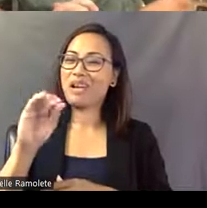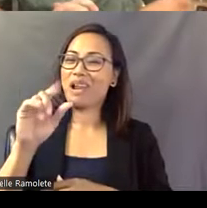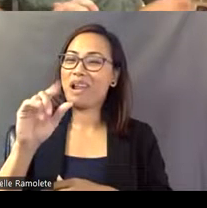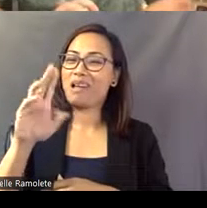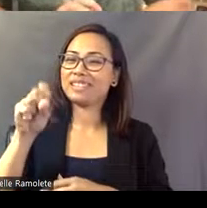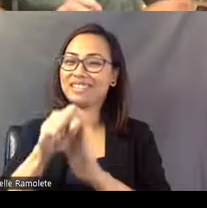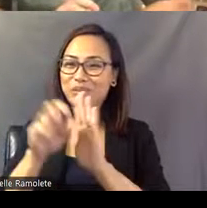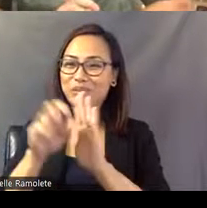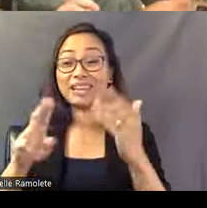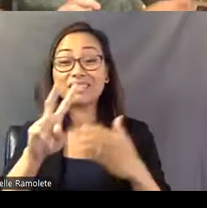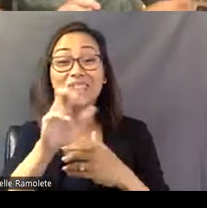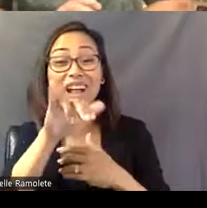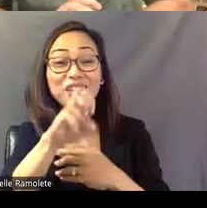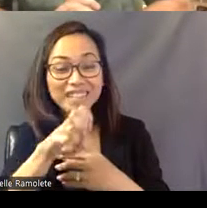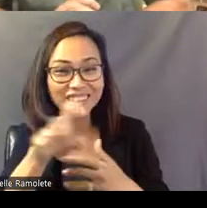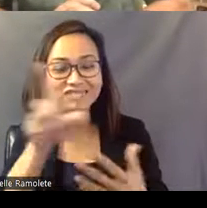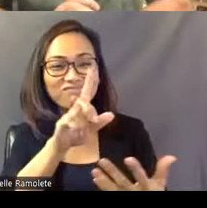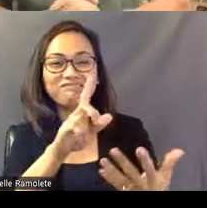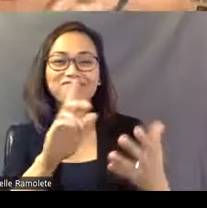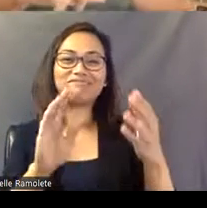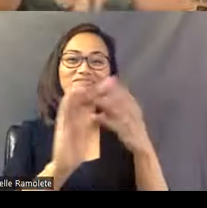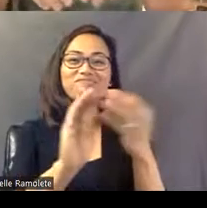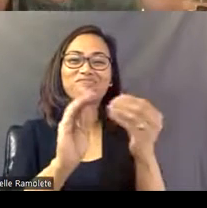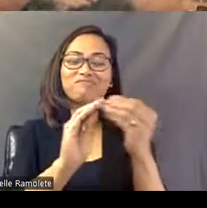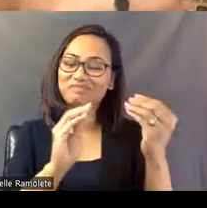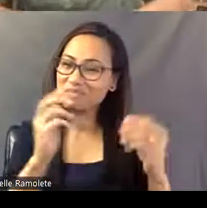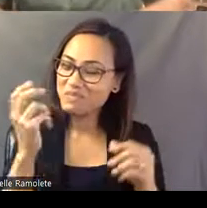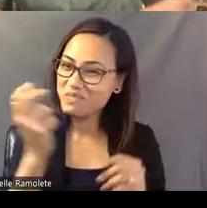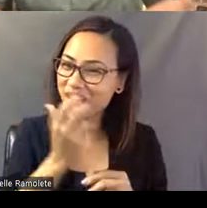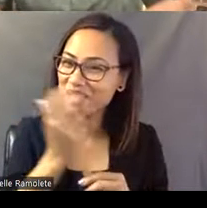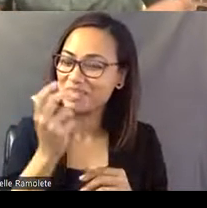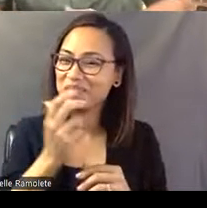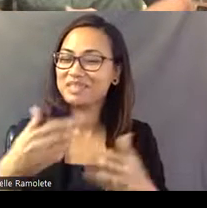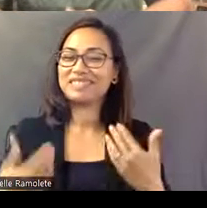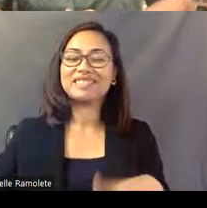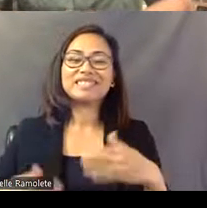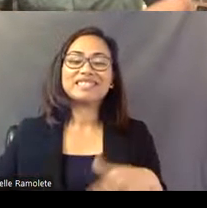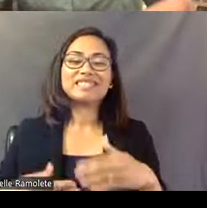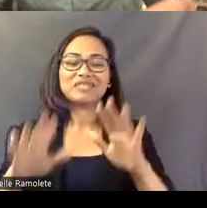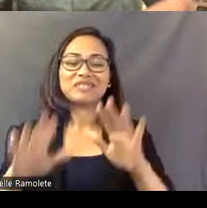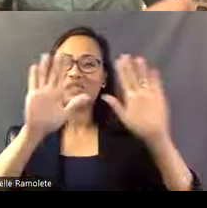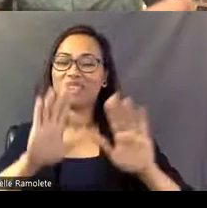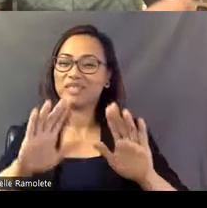And Valerie- wow, what a wonderful kind of, you know, introduction to southwest Georgia.